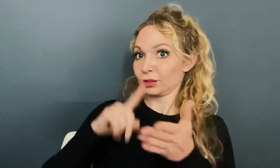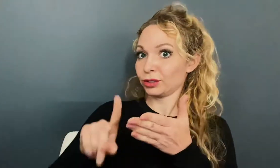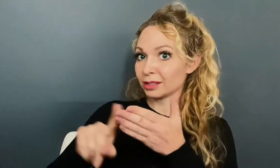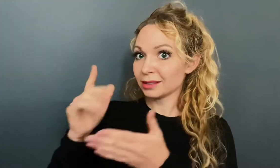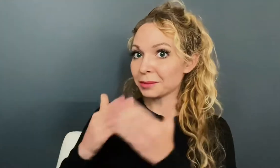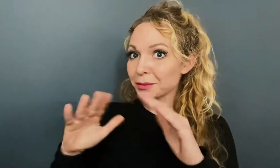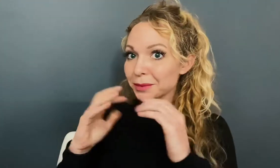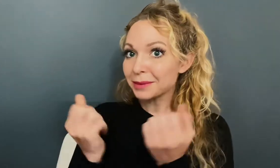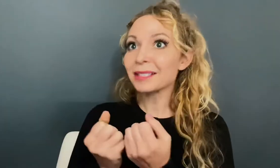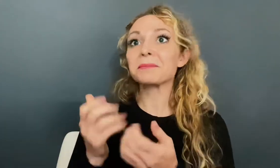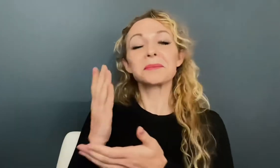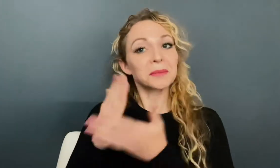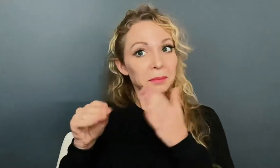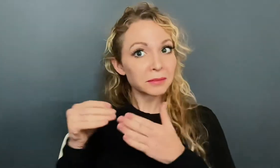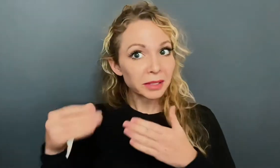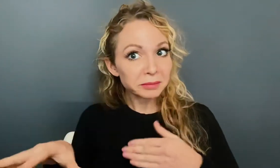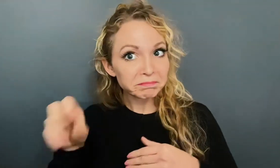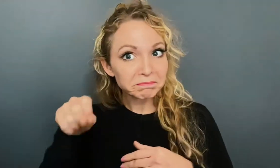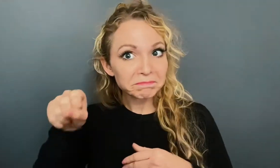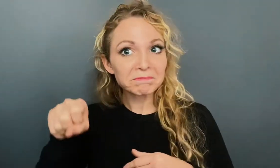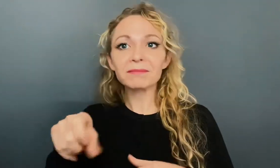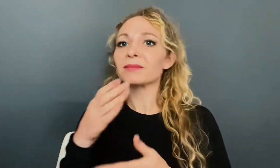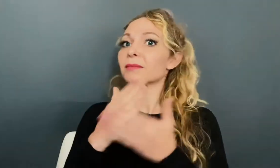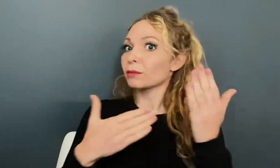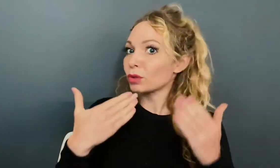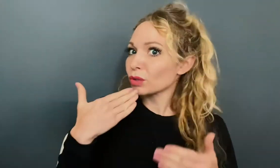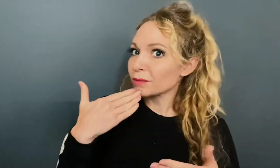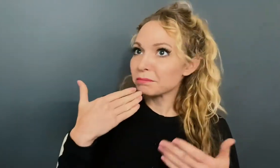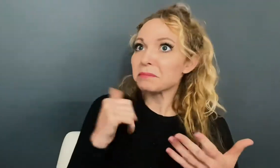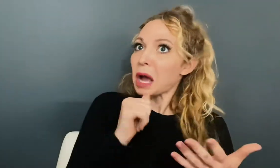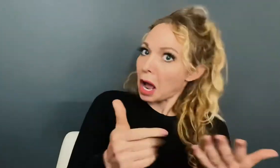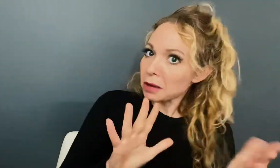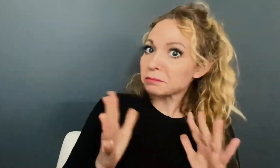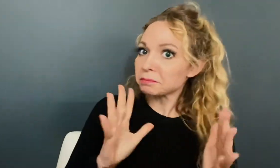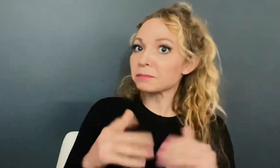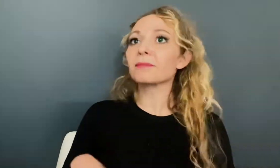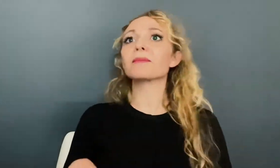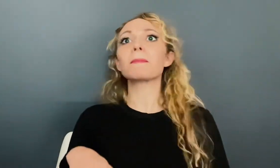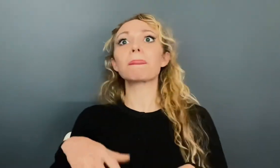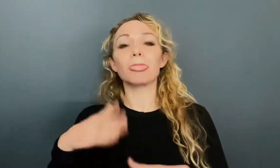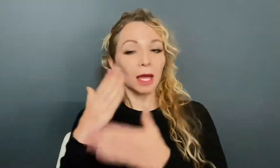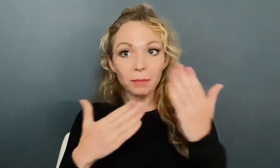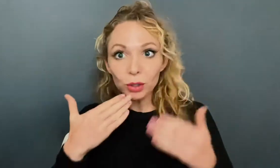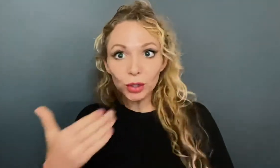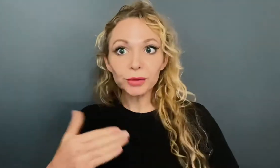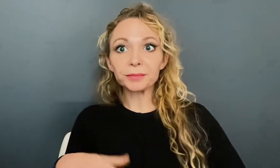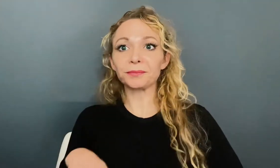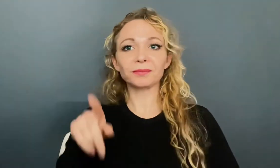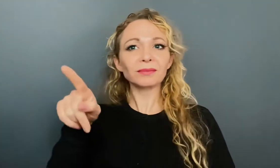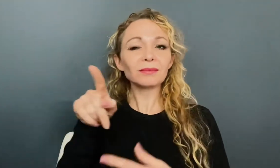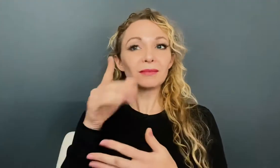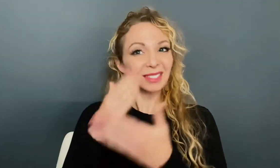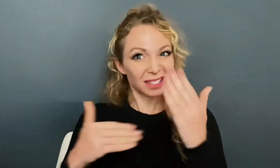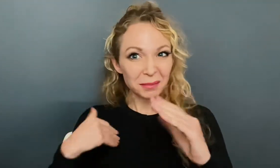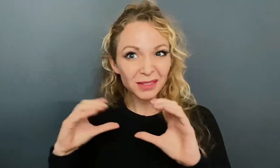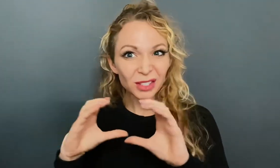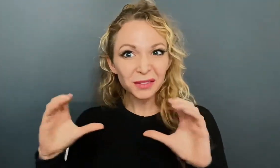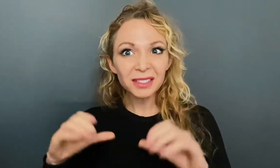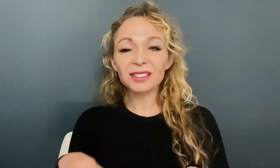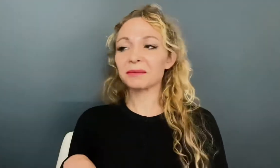and after researching some of these, I've found some are expensive to join, while others are not. Some are really good, and some provide certifications.